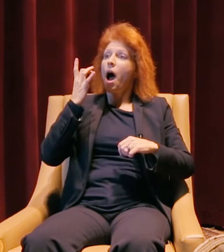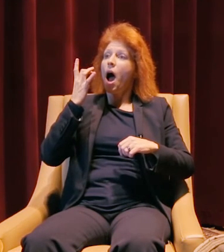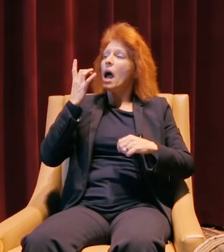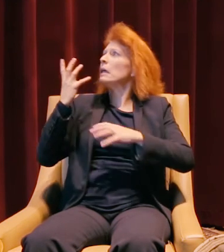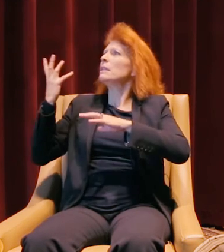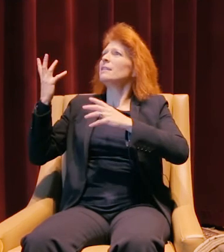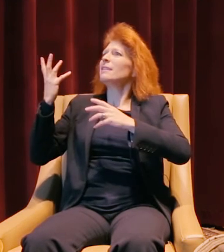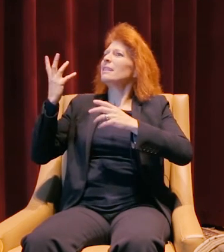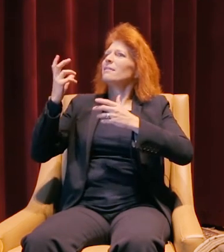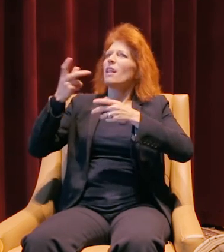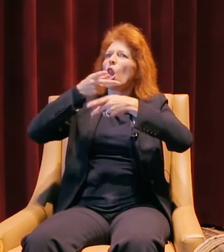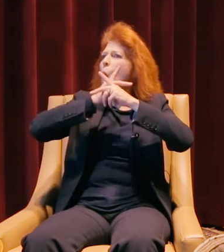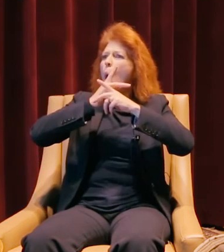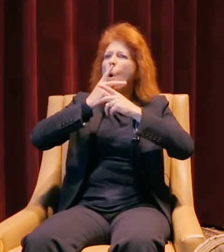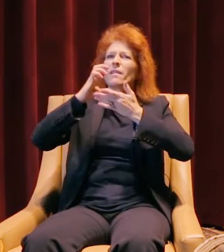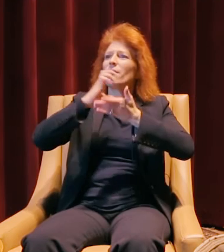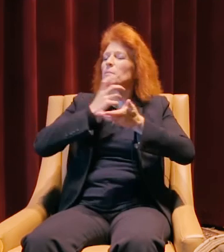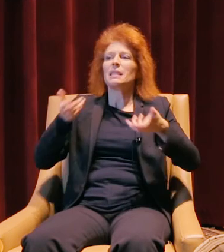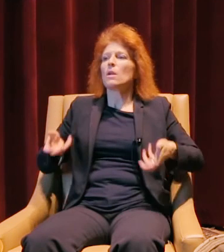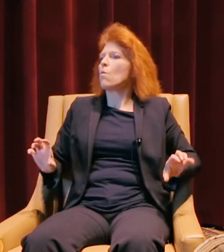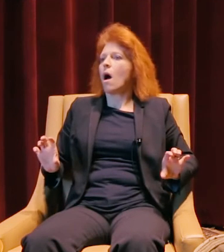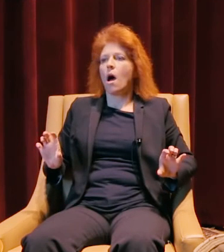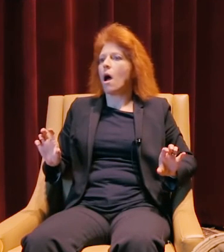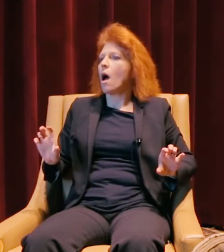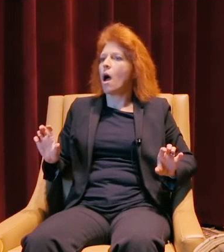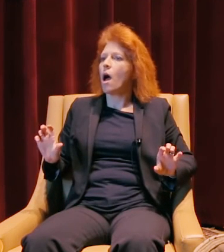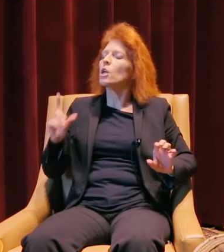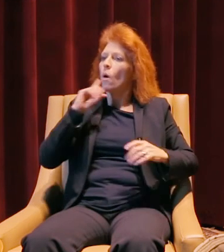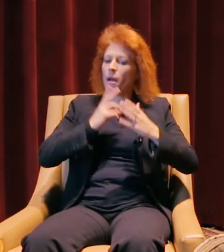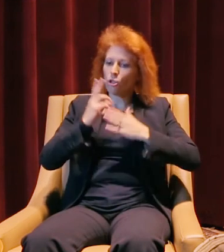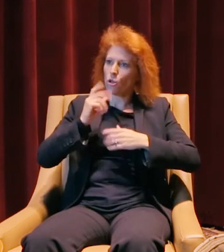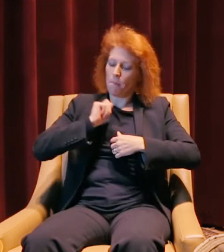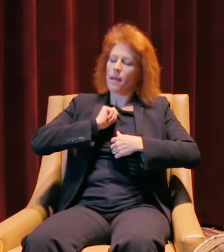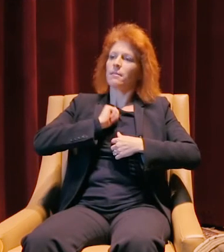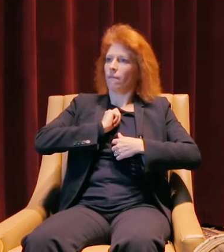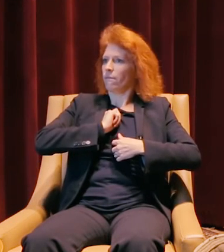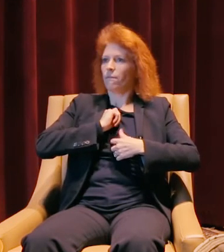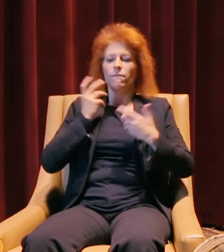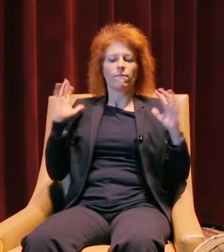to take any loans from banks, or anyone else, I wanted to make sure I did this all on my own accord.